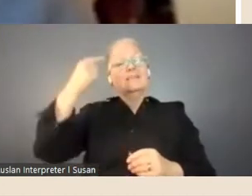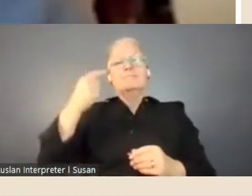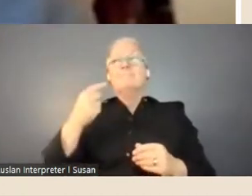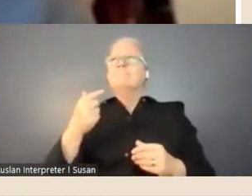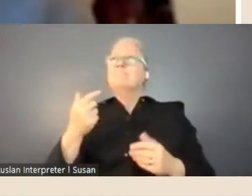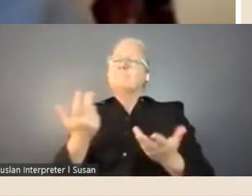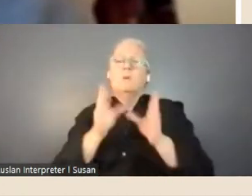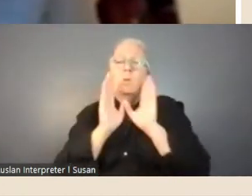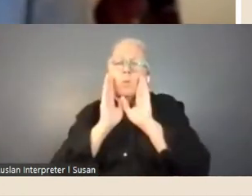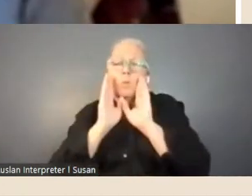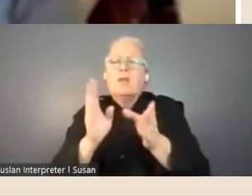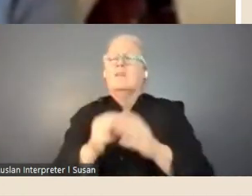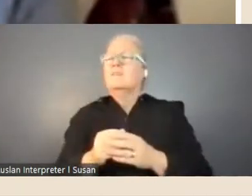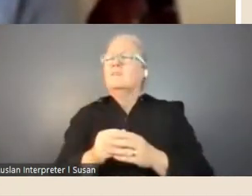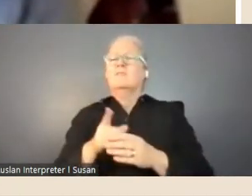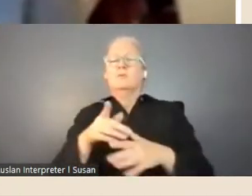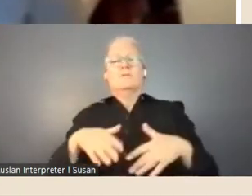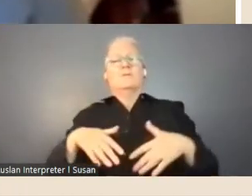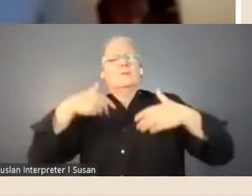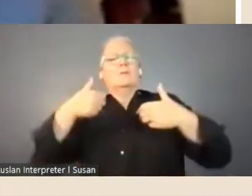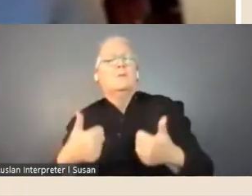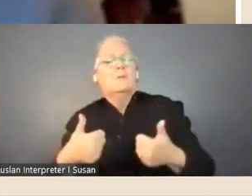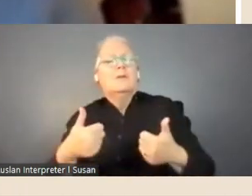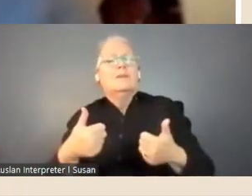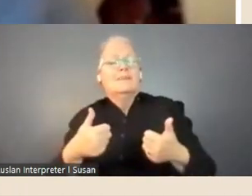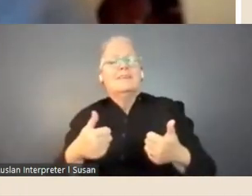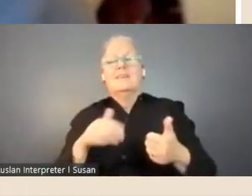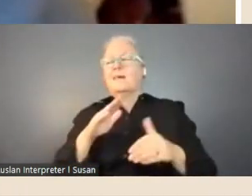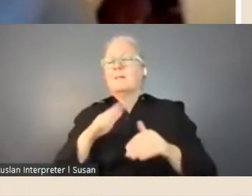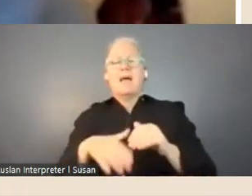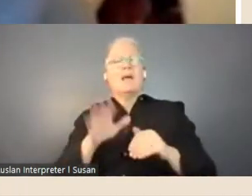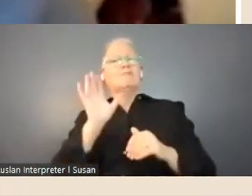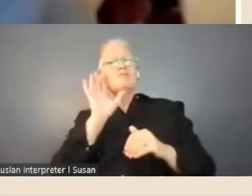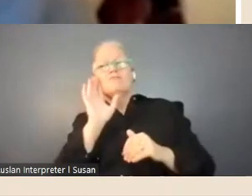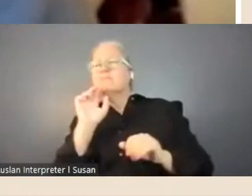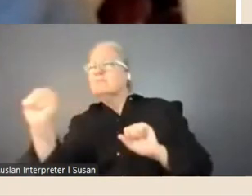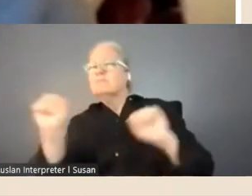rewarding to hear about, different fellows' individual experiences through the process of